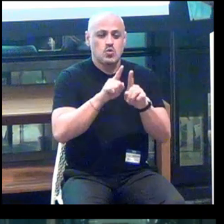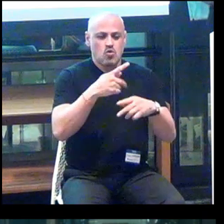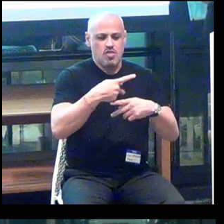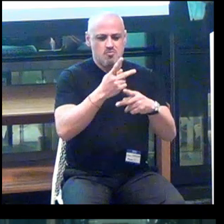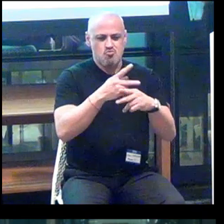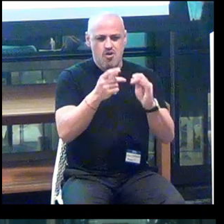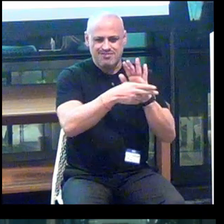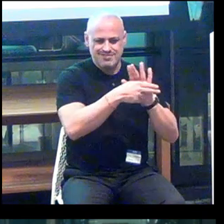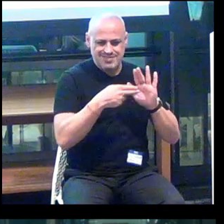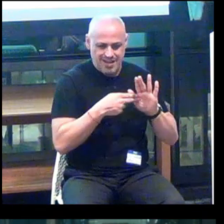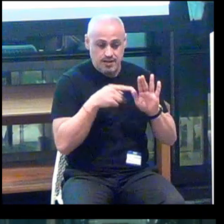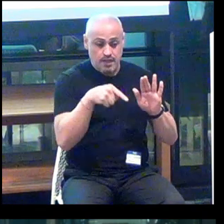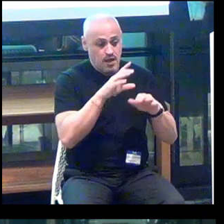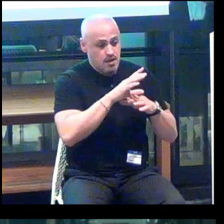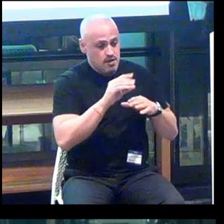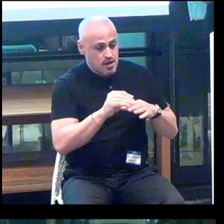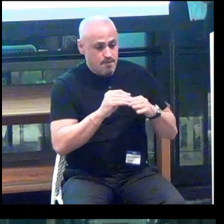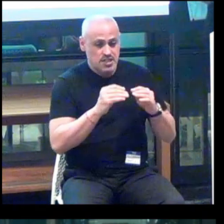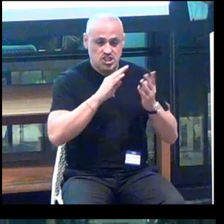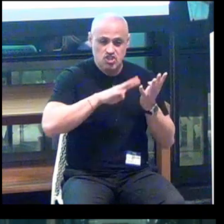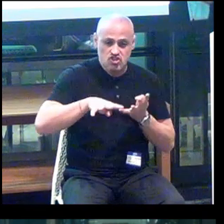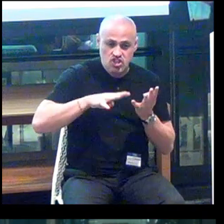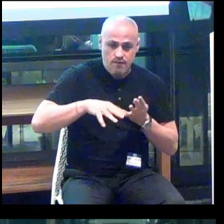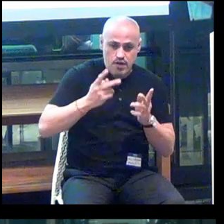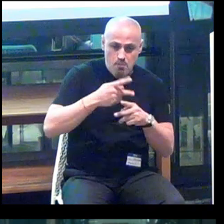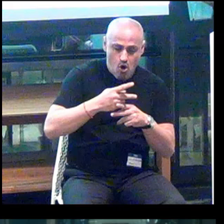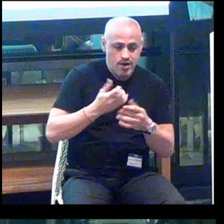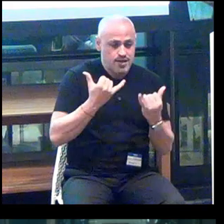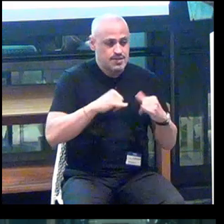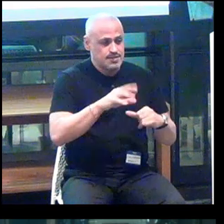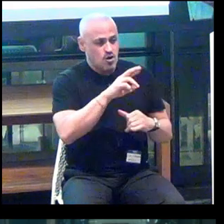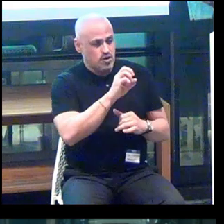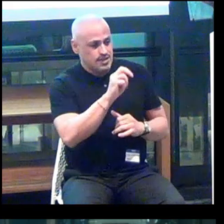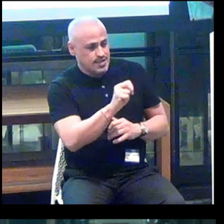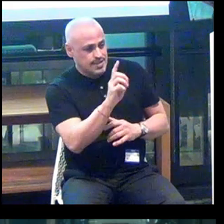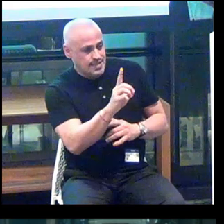You know, is this company shipping a product? Is it still in R and D? Did they close?